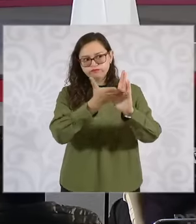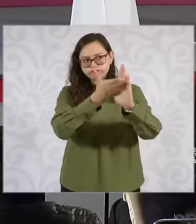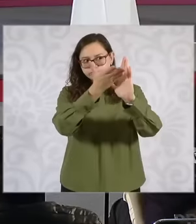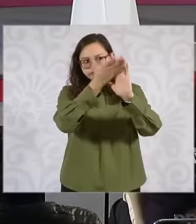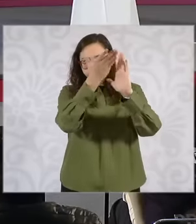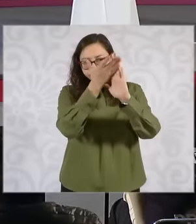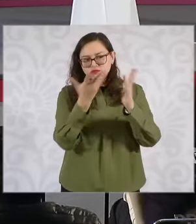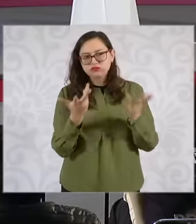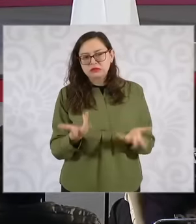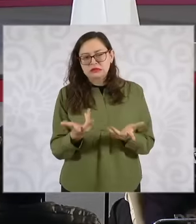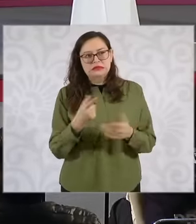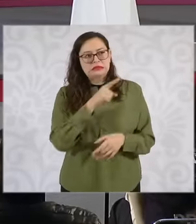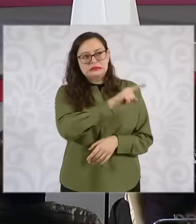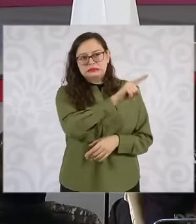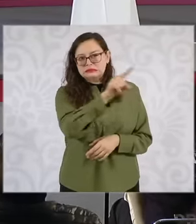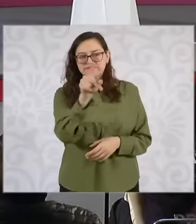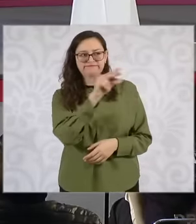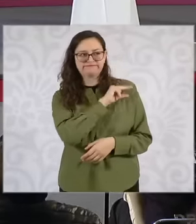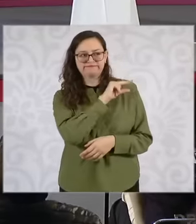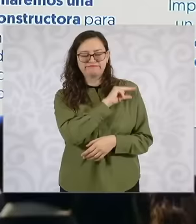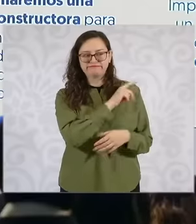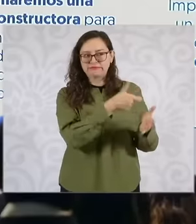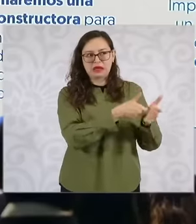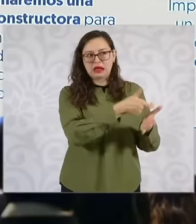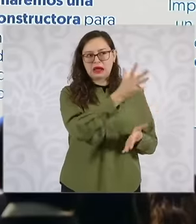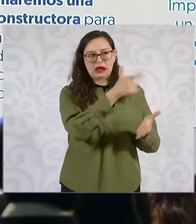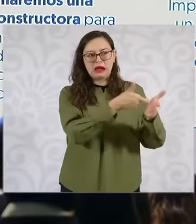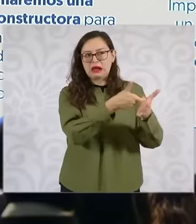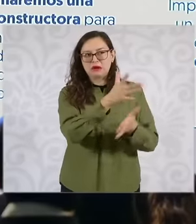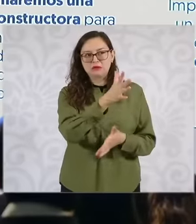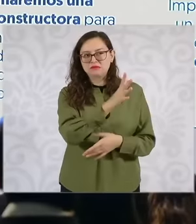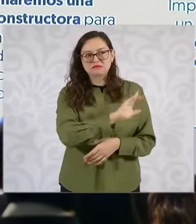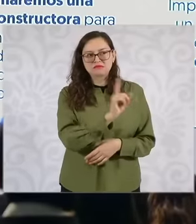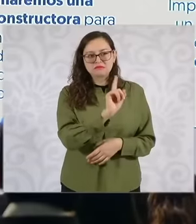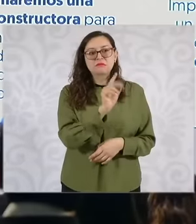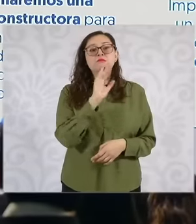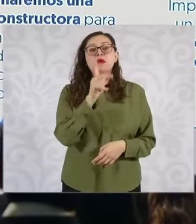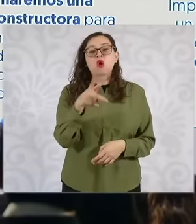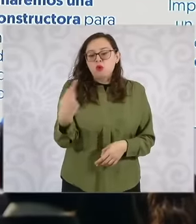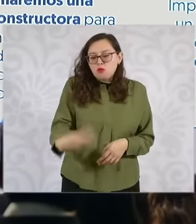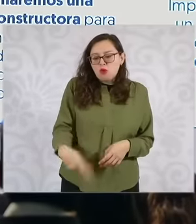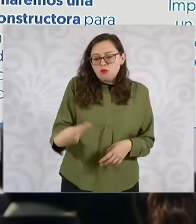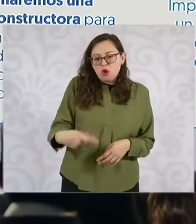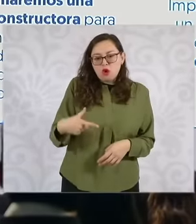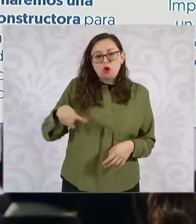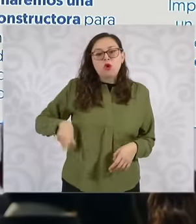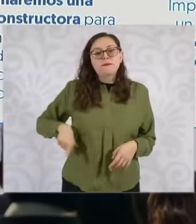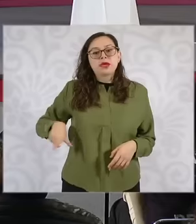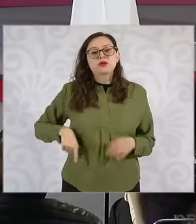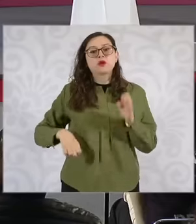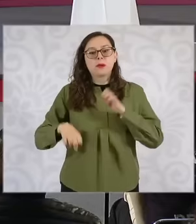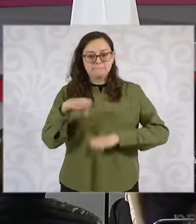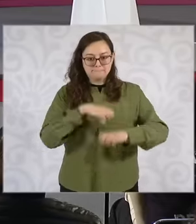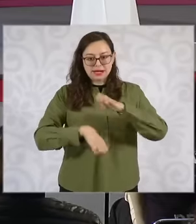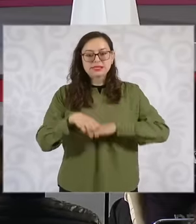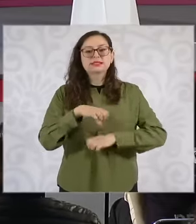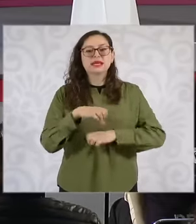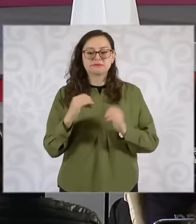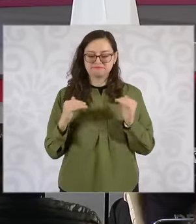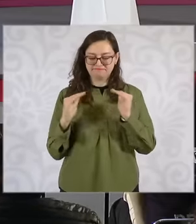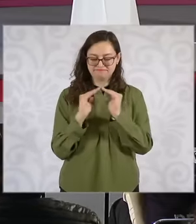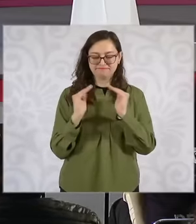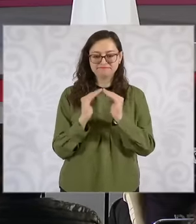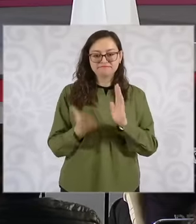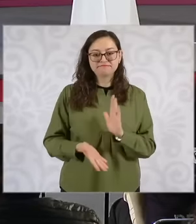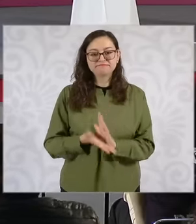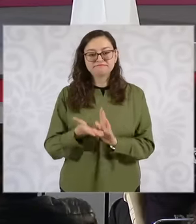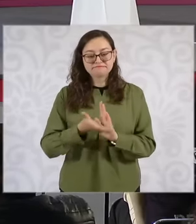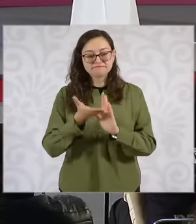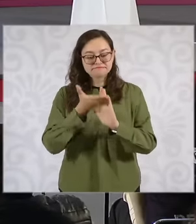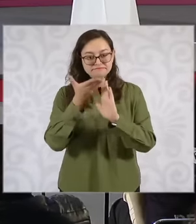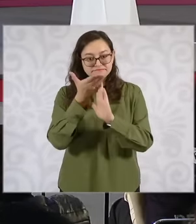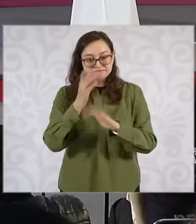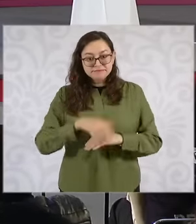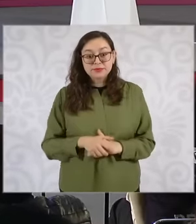capacity to have that capacity of housing and Not only the 500,000 from Infonavit will be included,